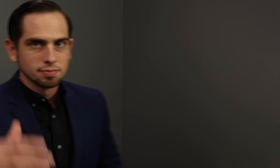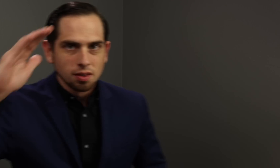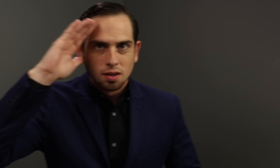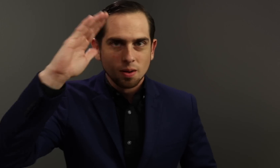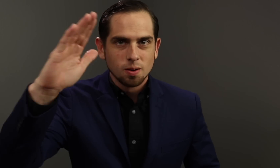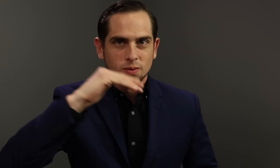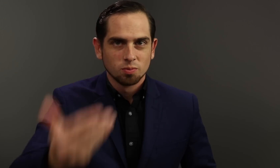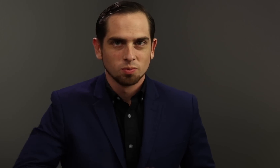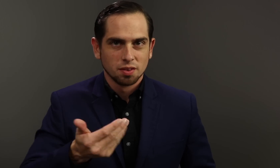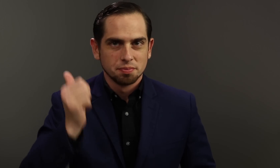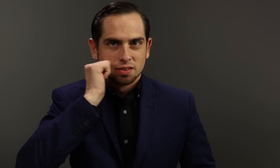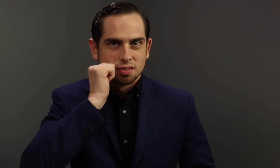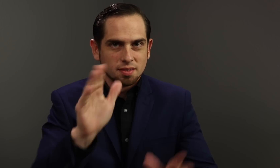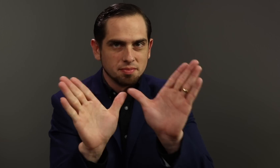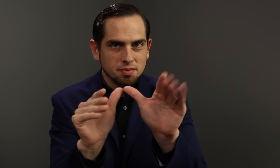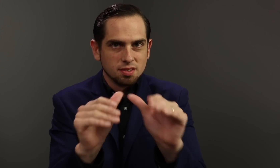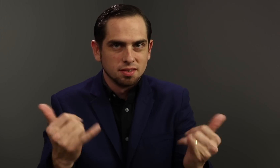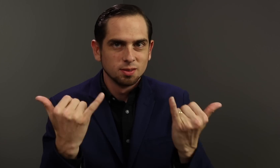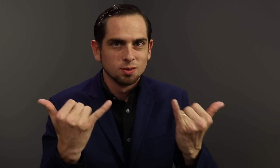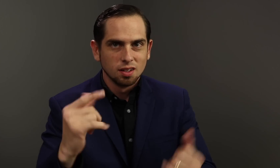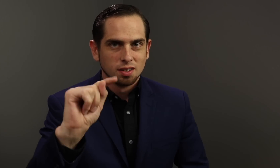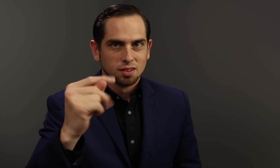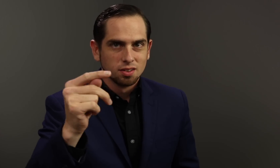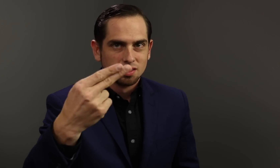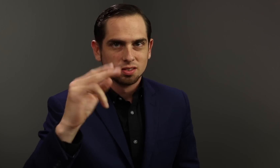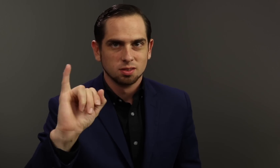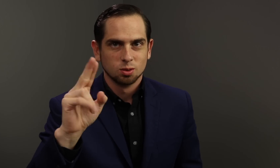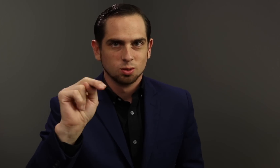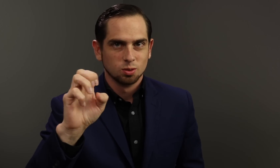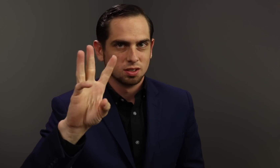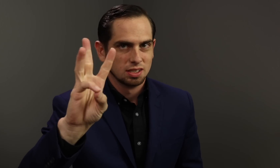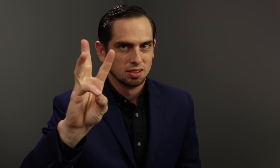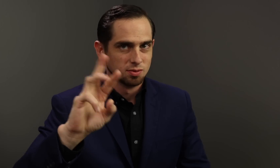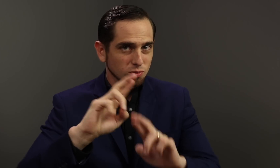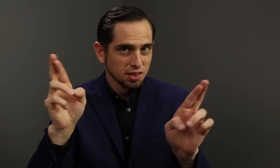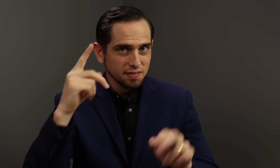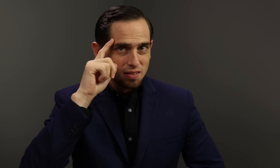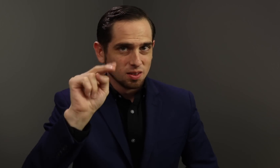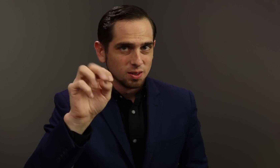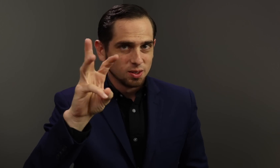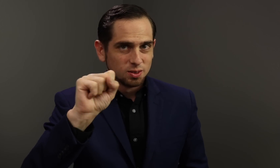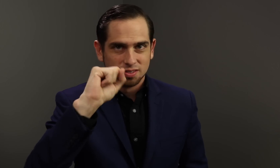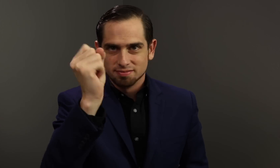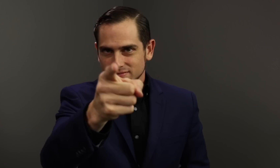Hello, welcome to the Daily Moth. It is Thursday, June 6. Ready for the news?